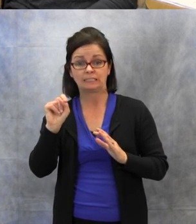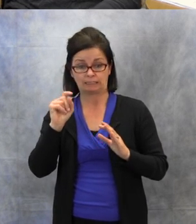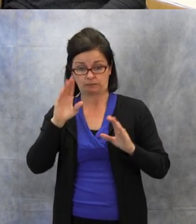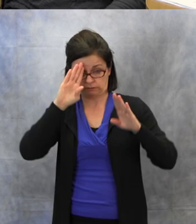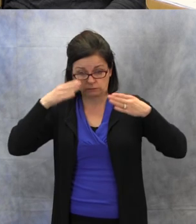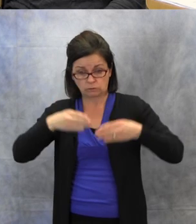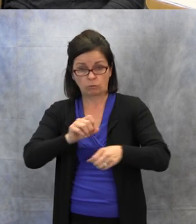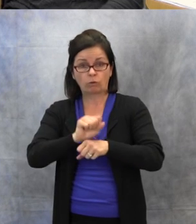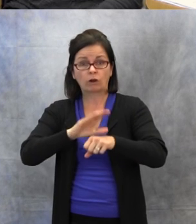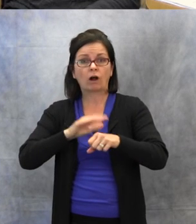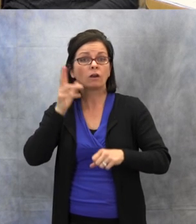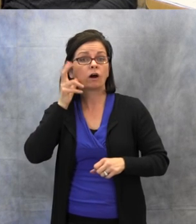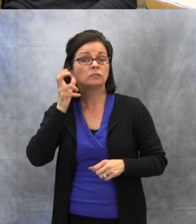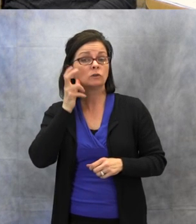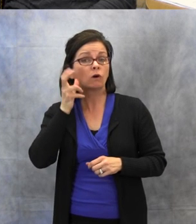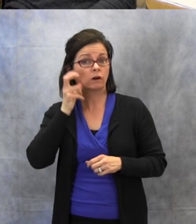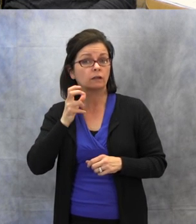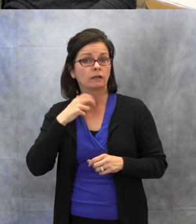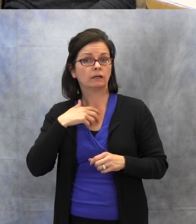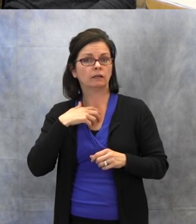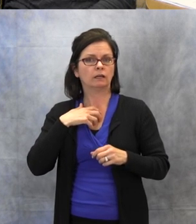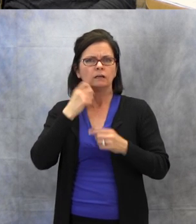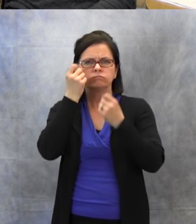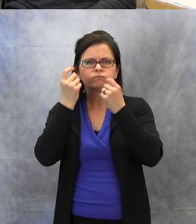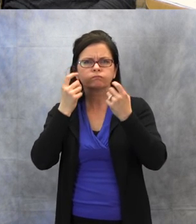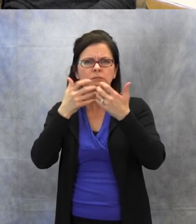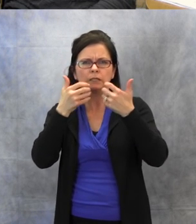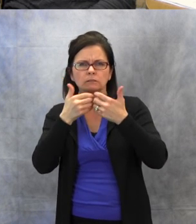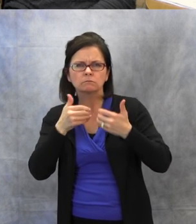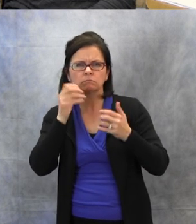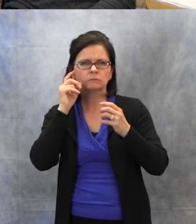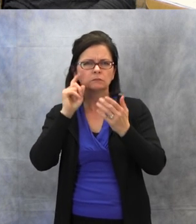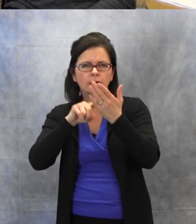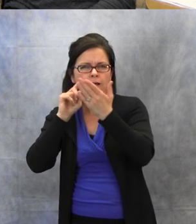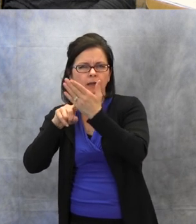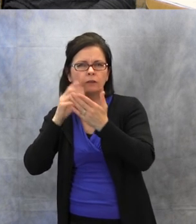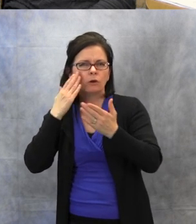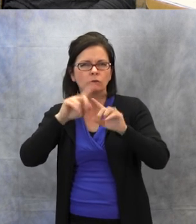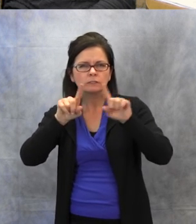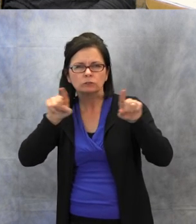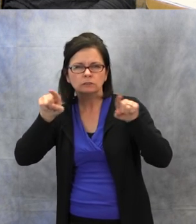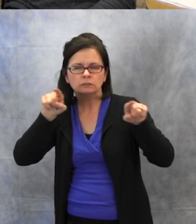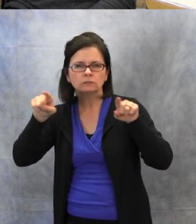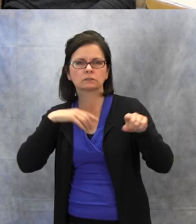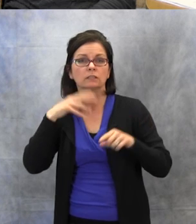those kinds of things. I've found the book called Multiple Auditory Skills Super Pack